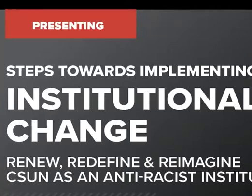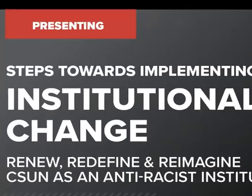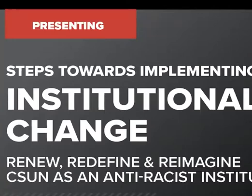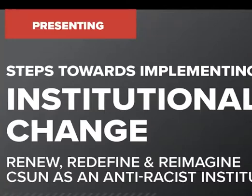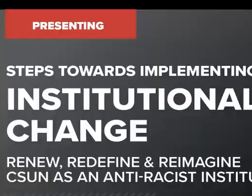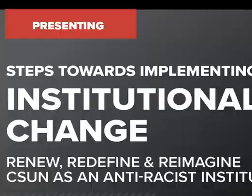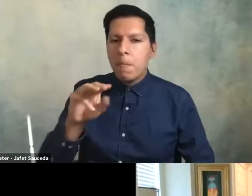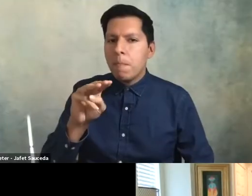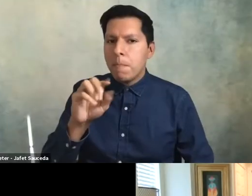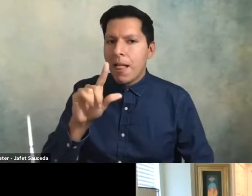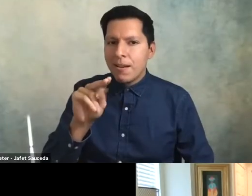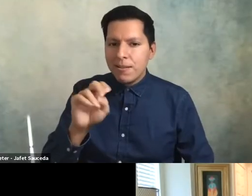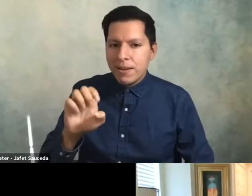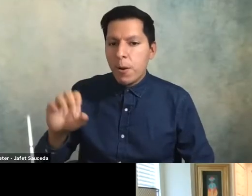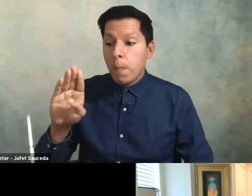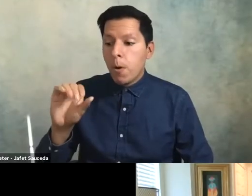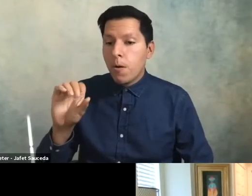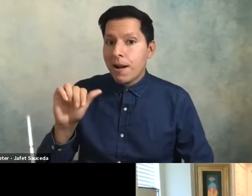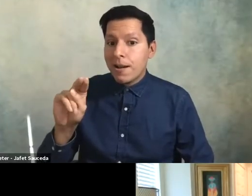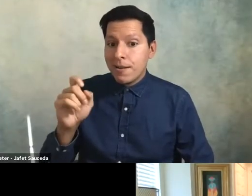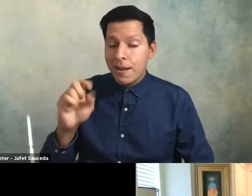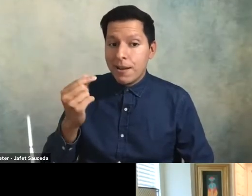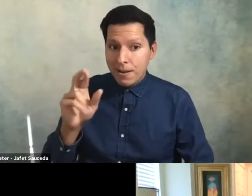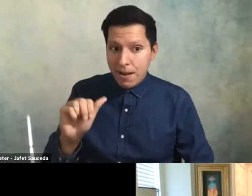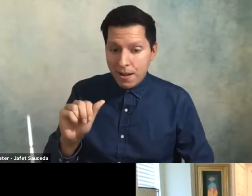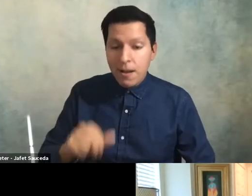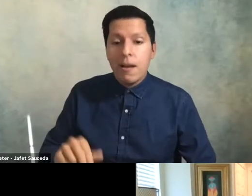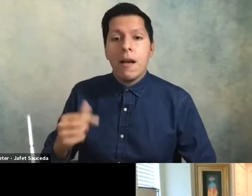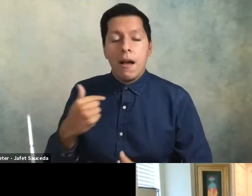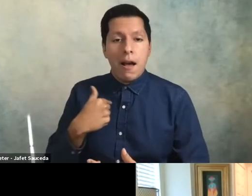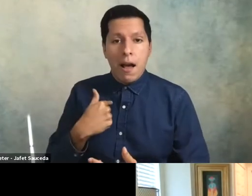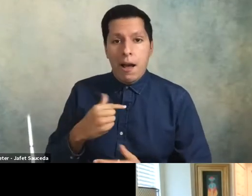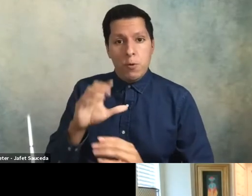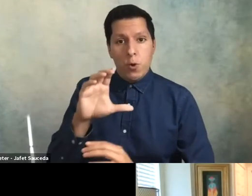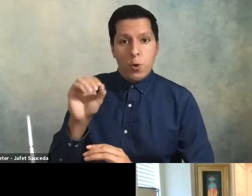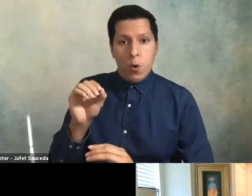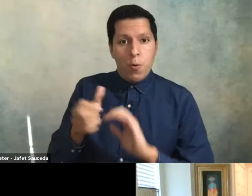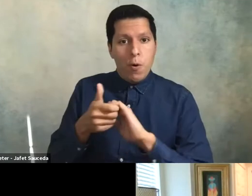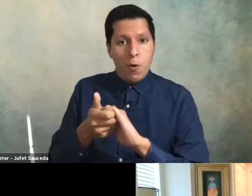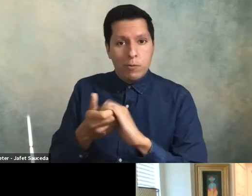i'm the avp of student success here at csun and i'm your co-host today uh for our